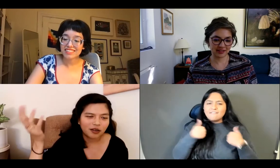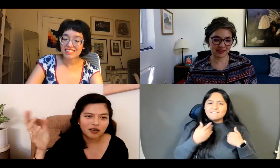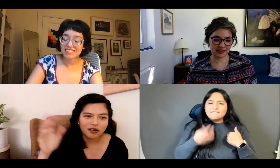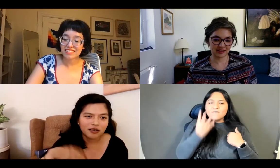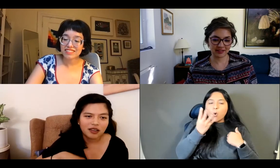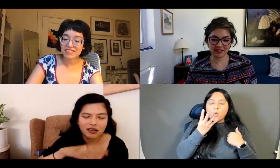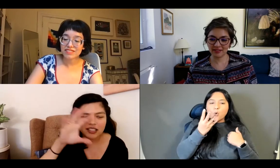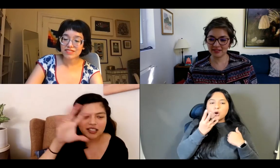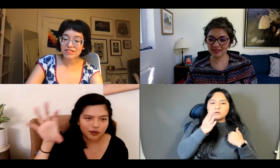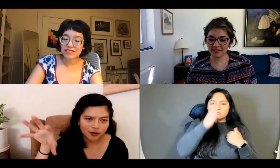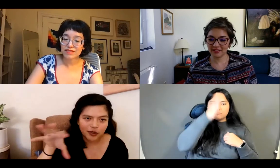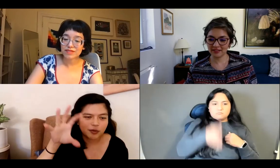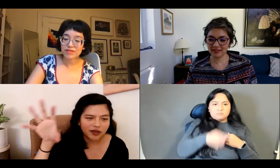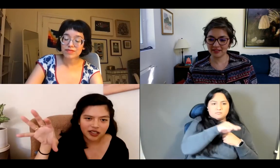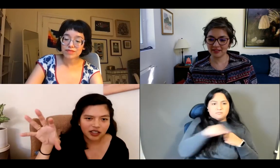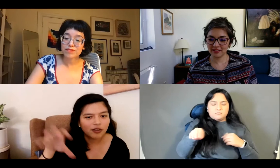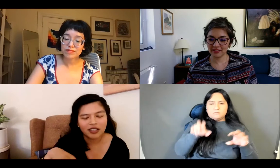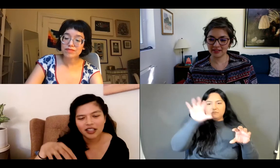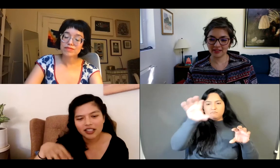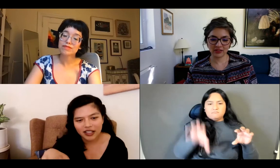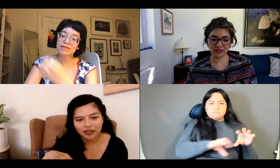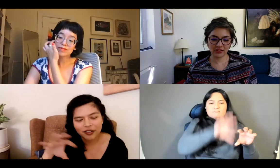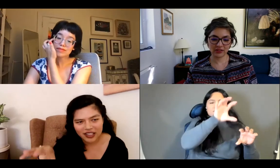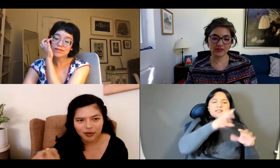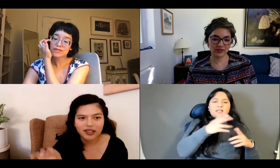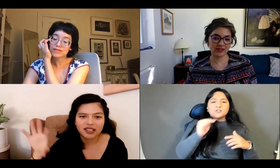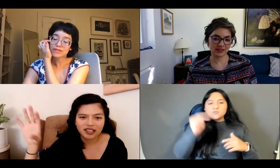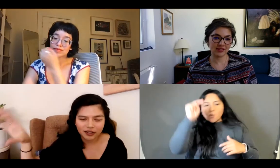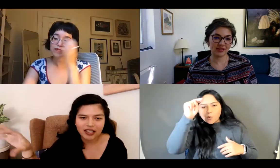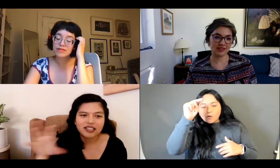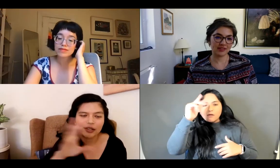There are these special spirits that govern in the south there the spirits and the east